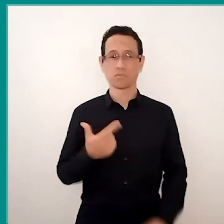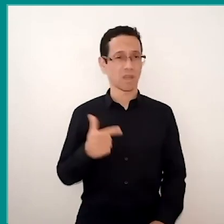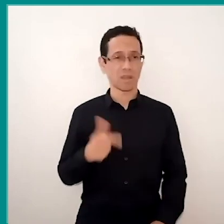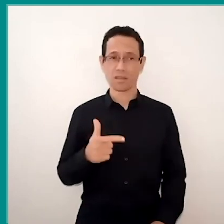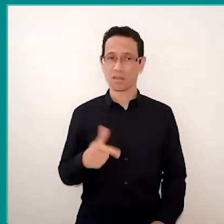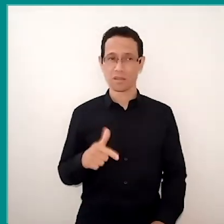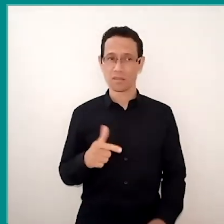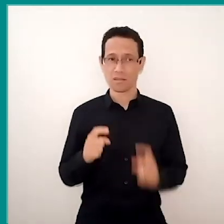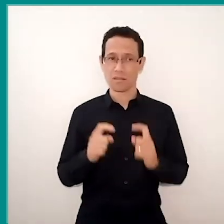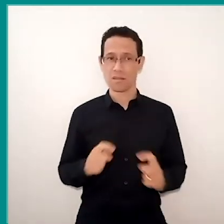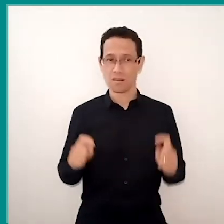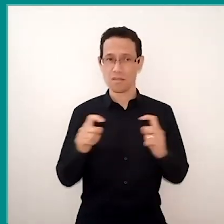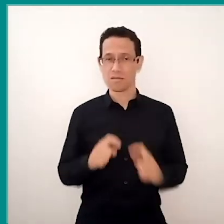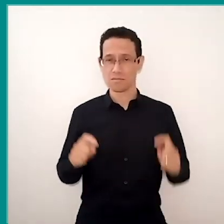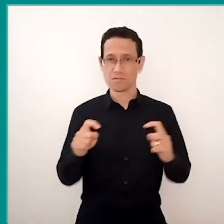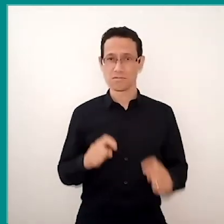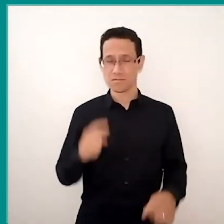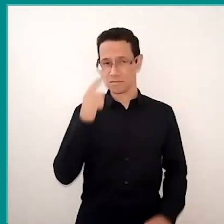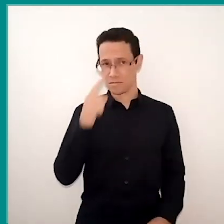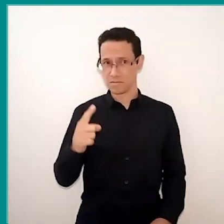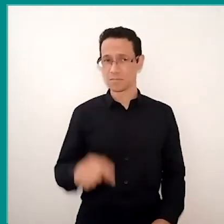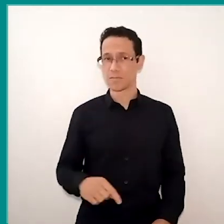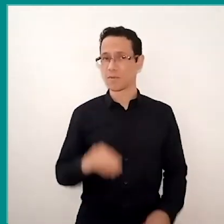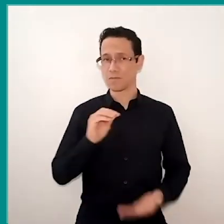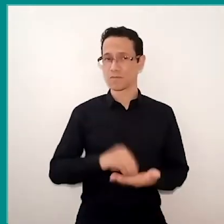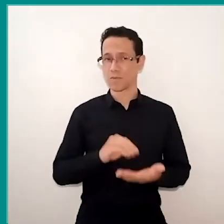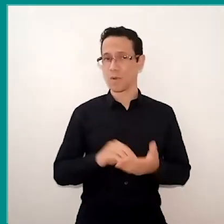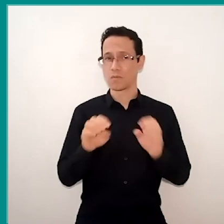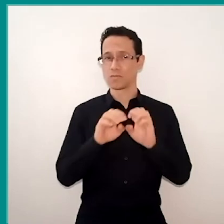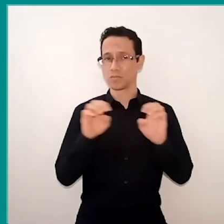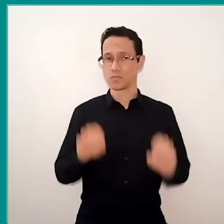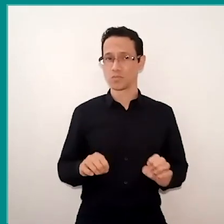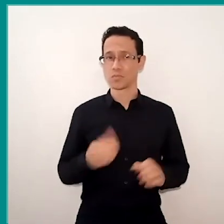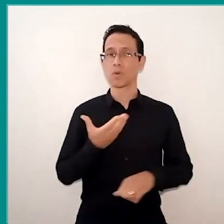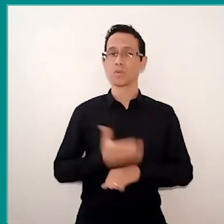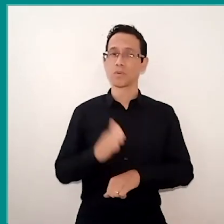TIC also shows this result, then, there is a lack of structure, lack training for our teachers.